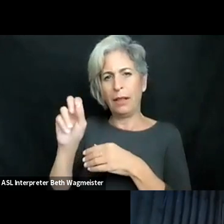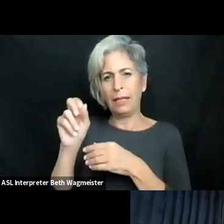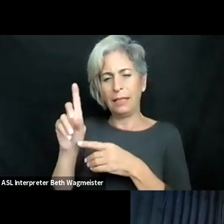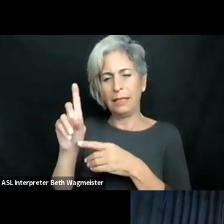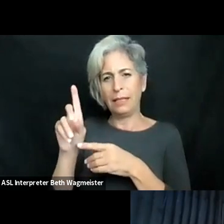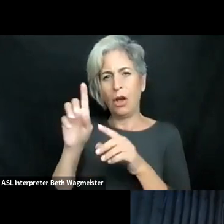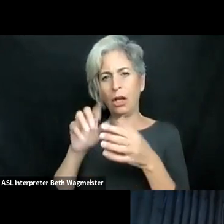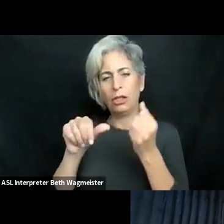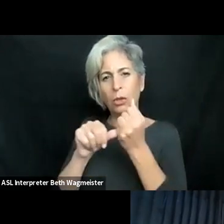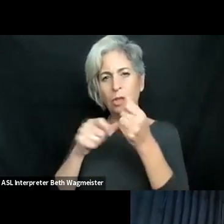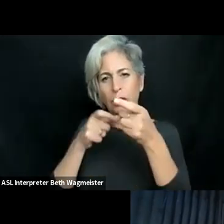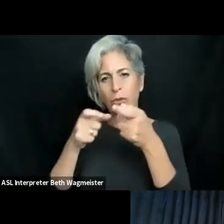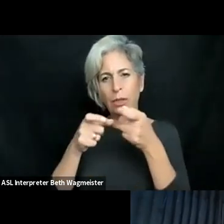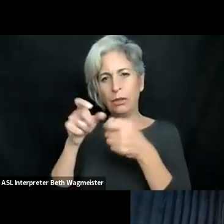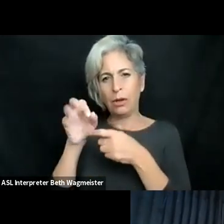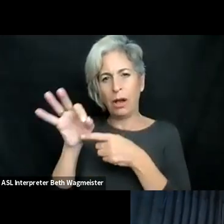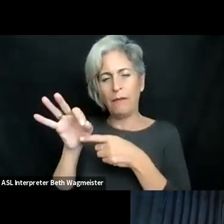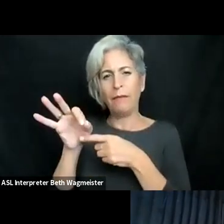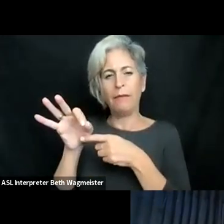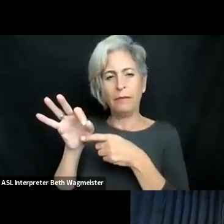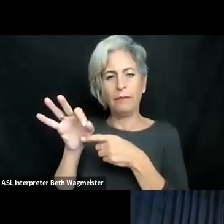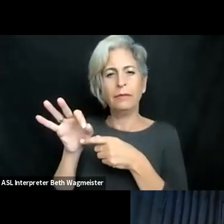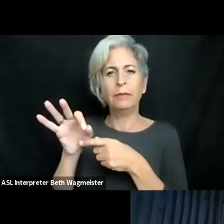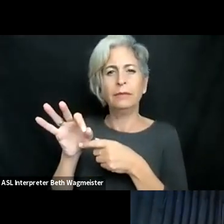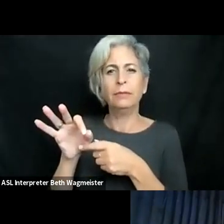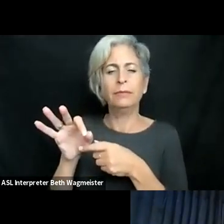Lazar, professor, the college of information studies at University of